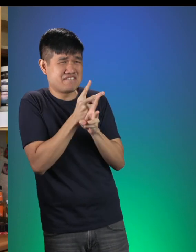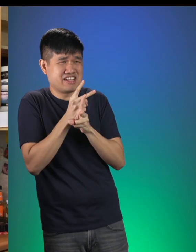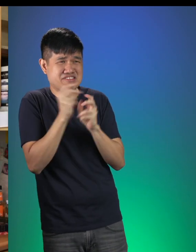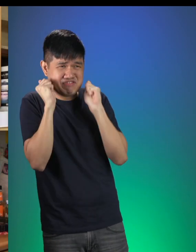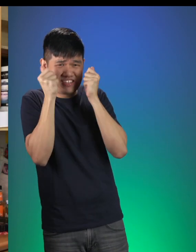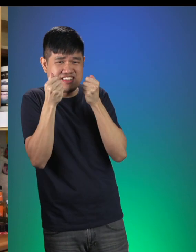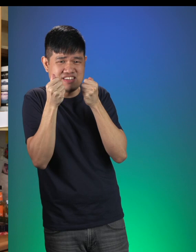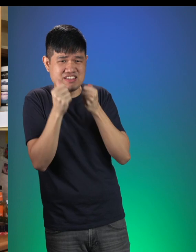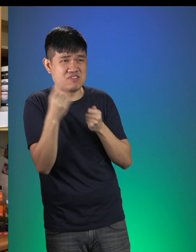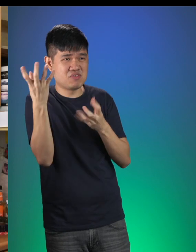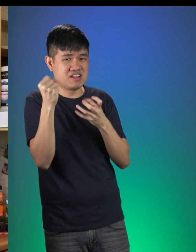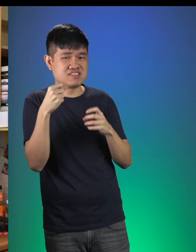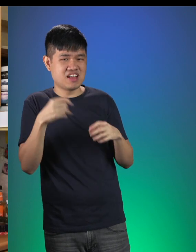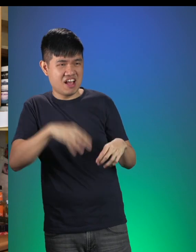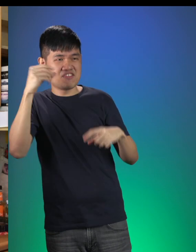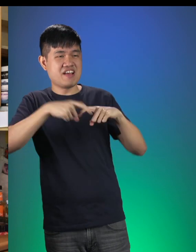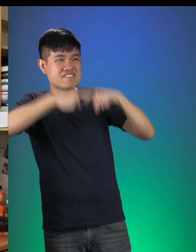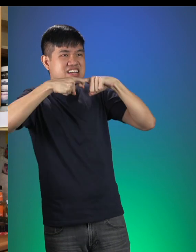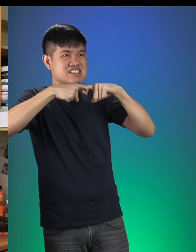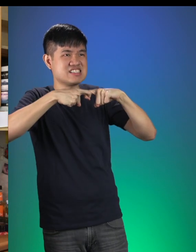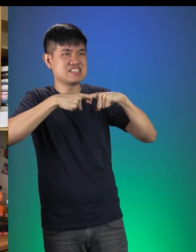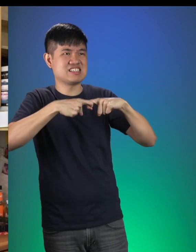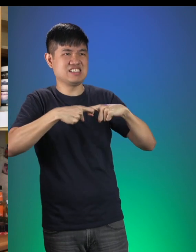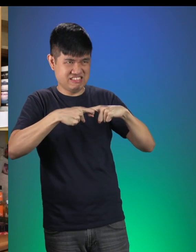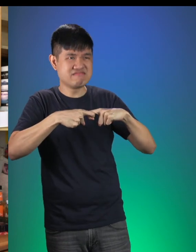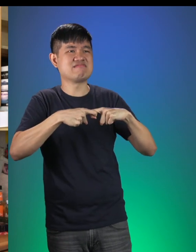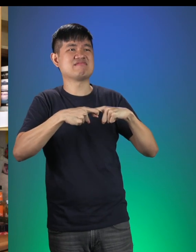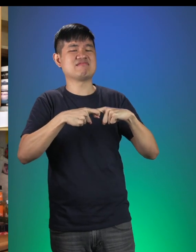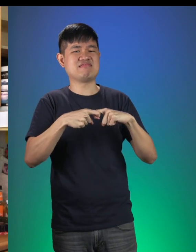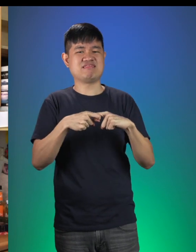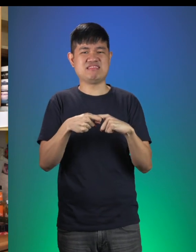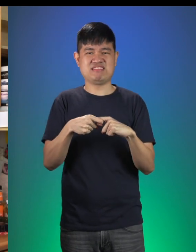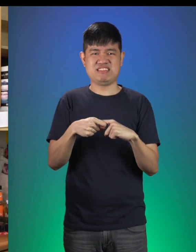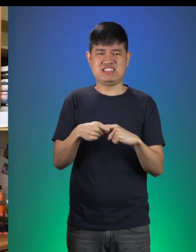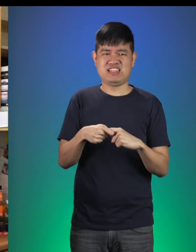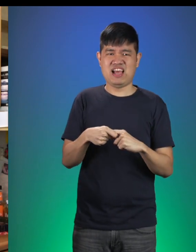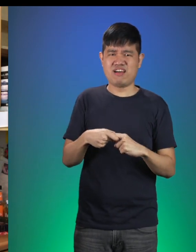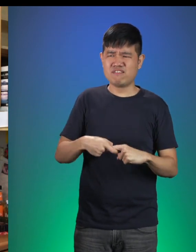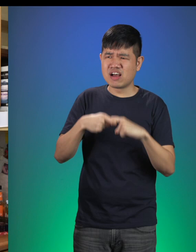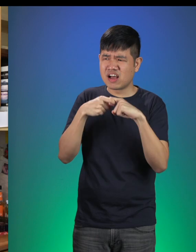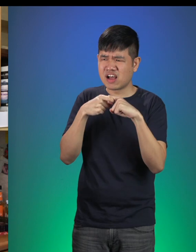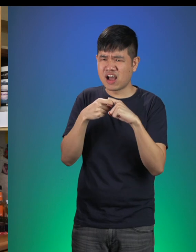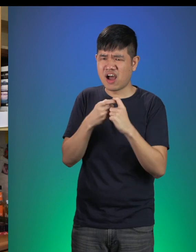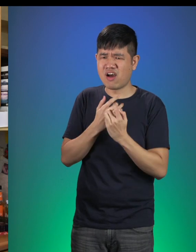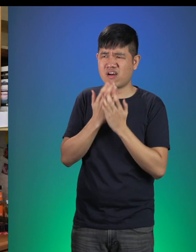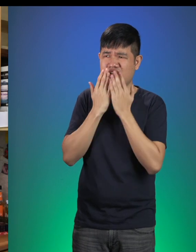The Big Bad Wolf says he was out to take his revenge! Little Red: Take his revenge?! Oh dear!